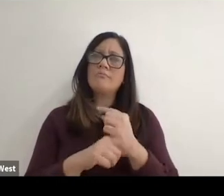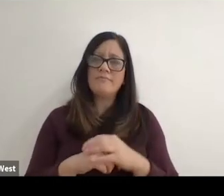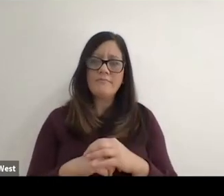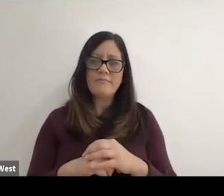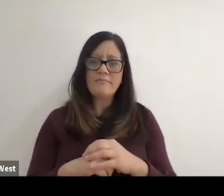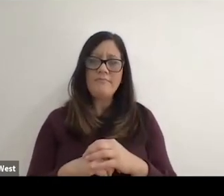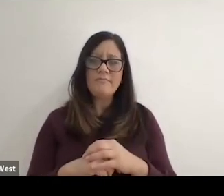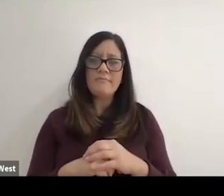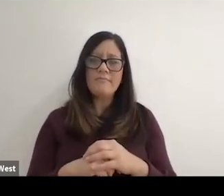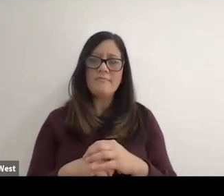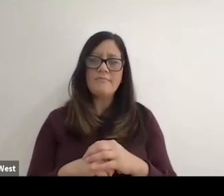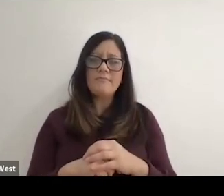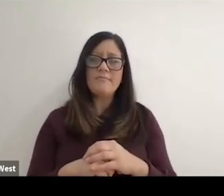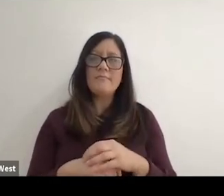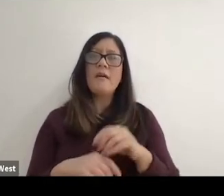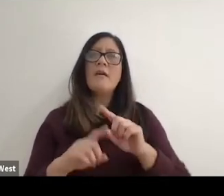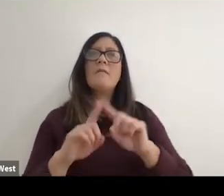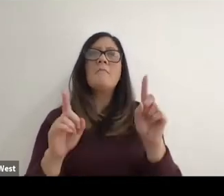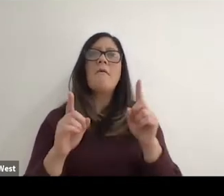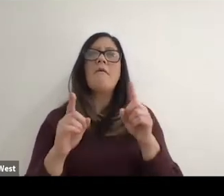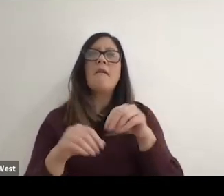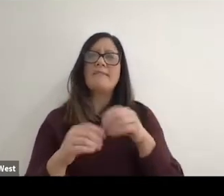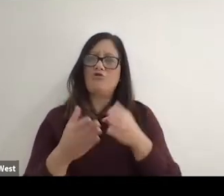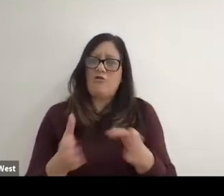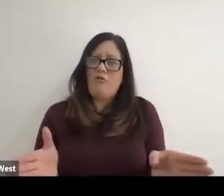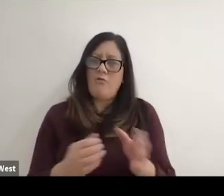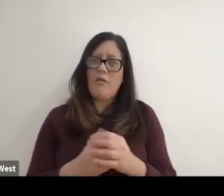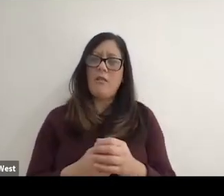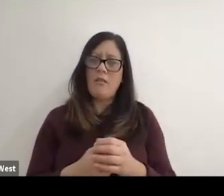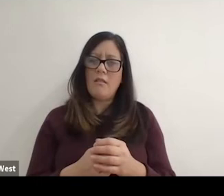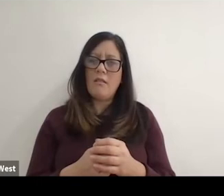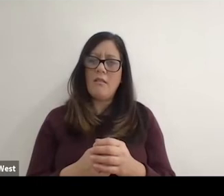But the the general. I will see view.